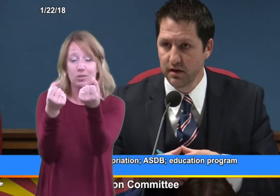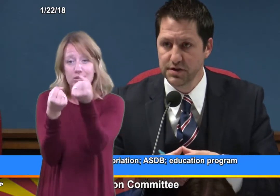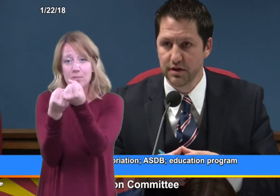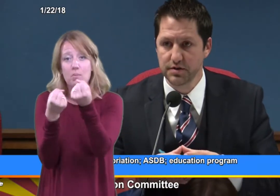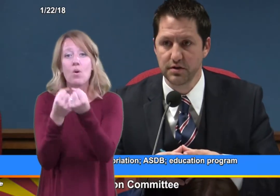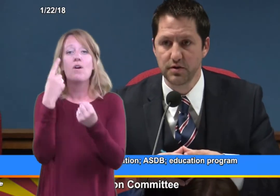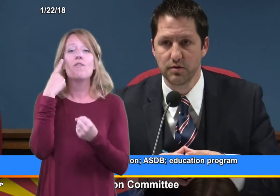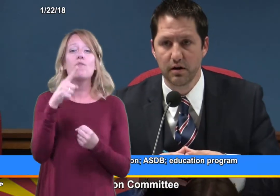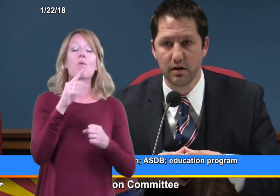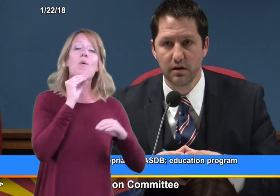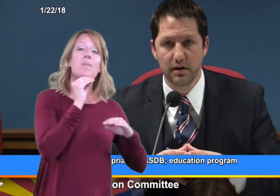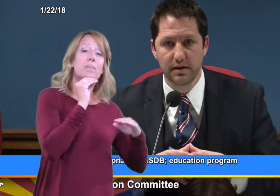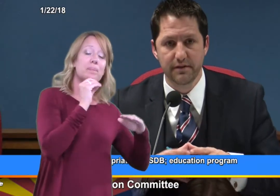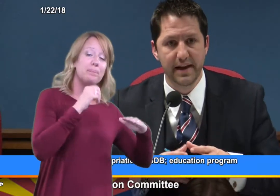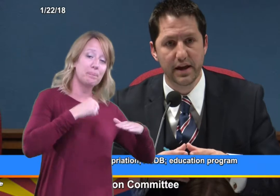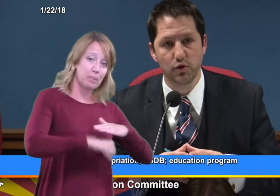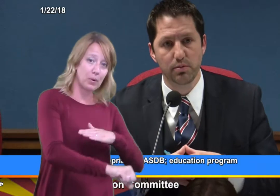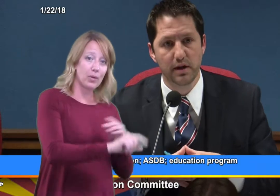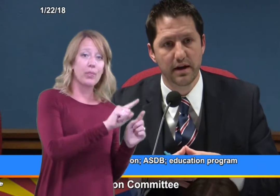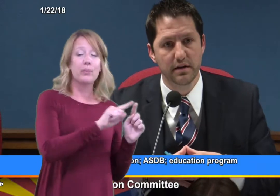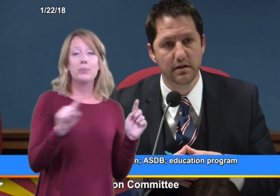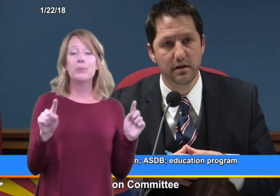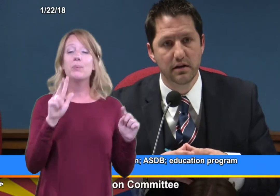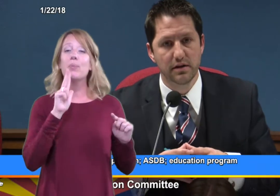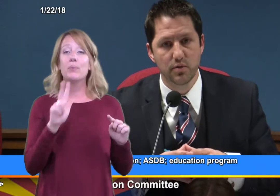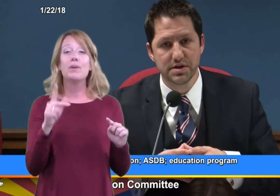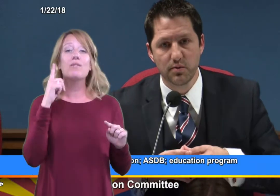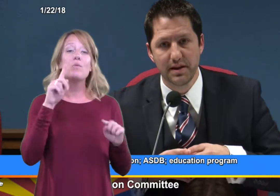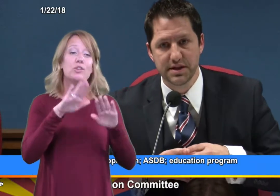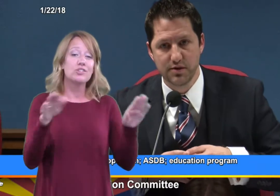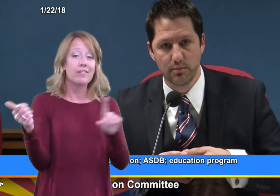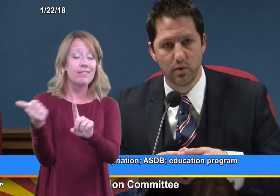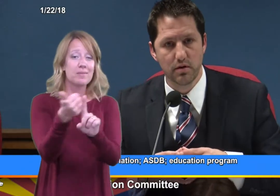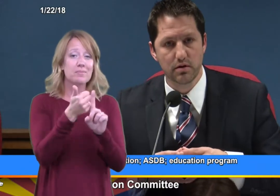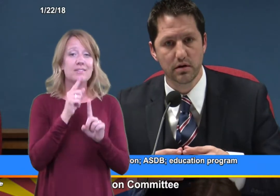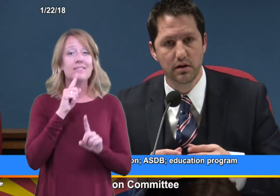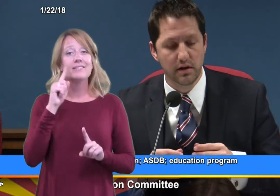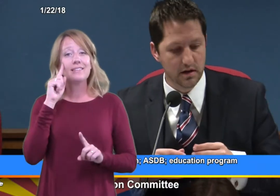of children who are deaf and/or blind. And the reason why that's so important,